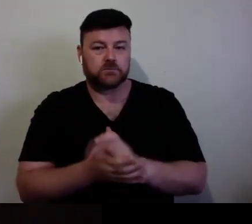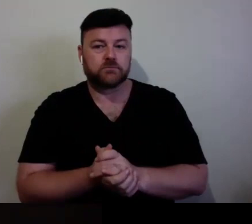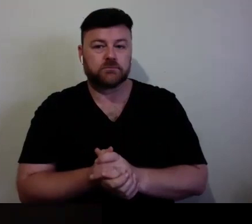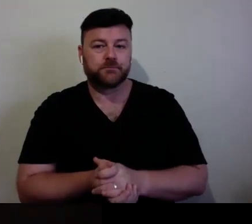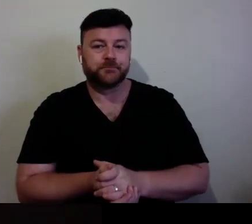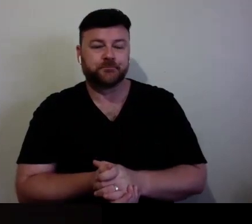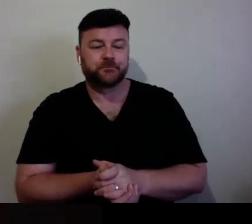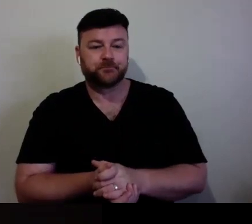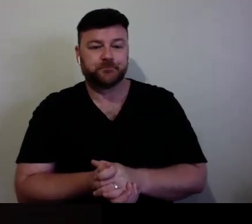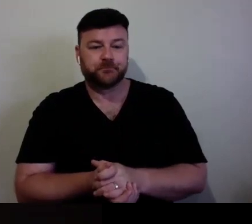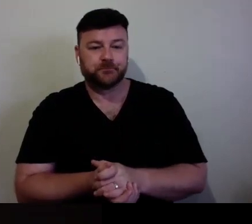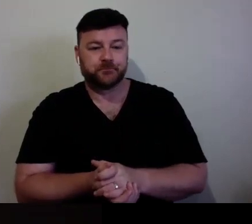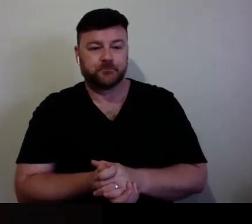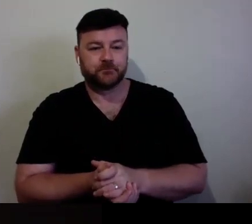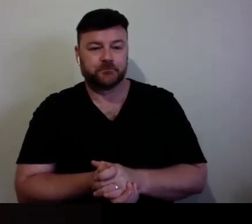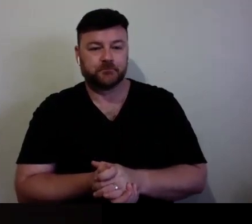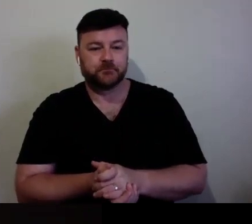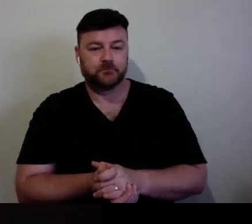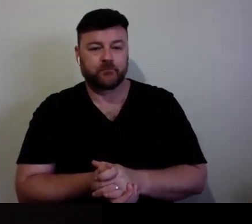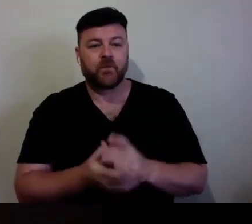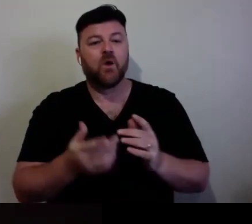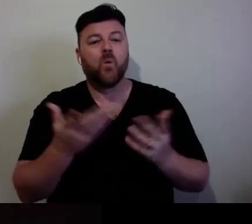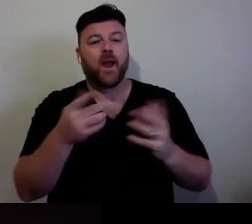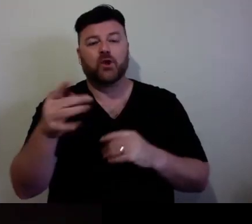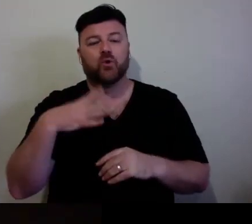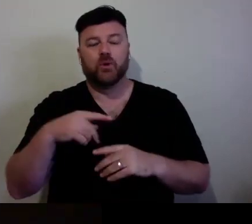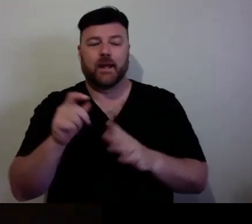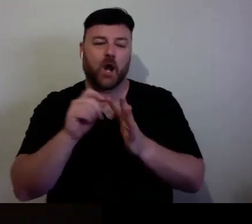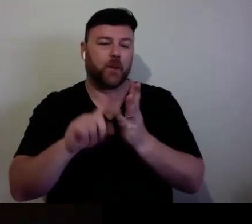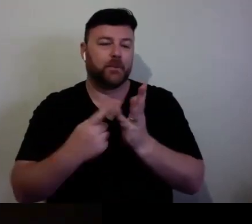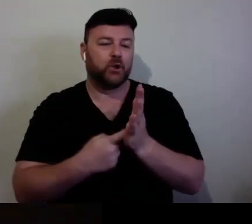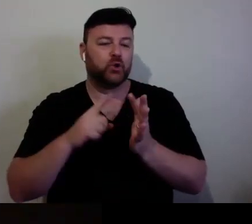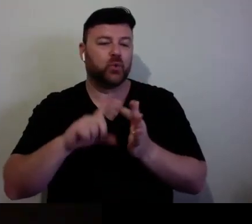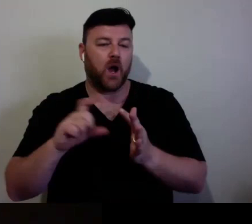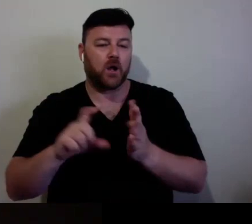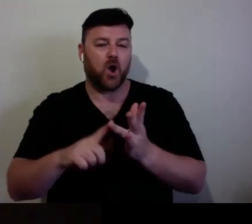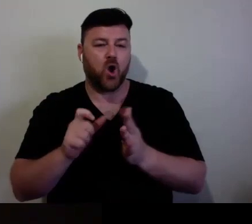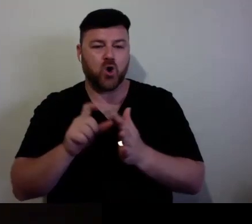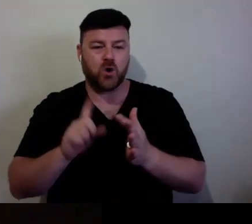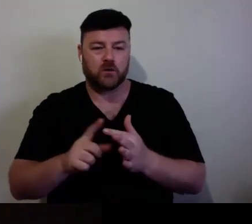Oh, as in to activate them onsite?